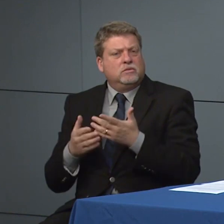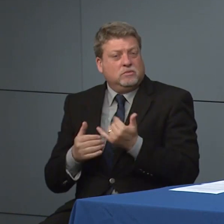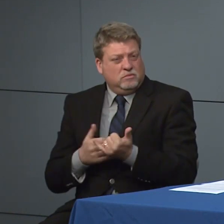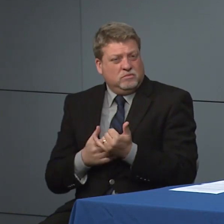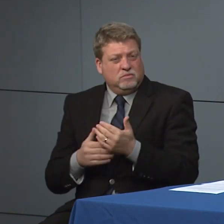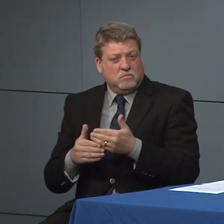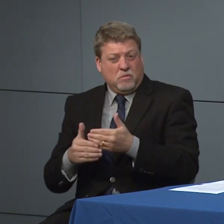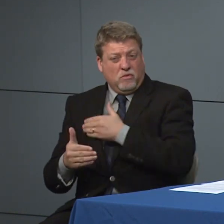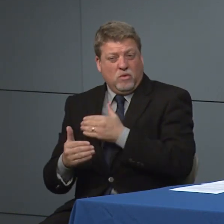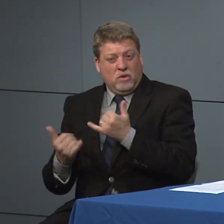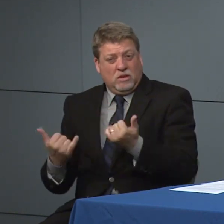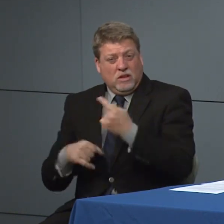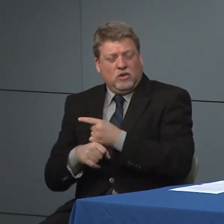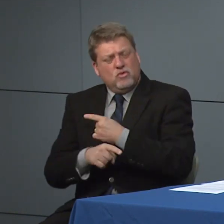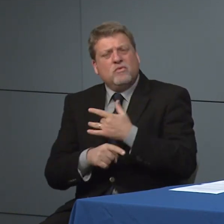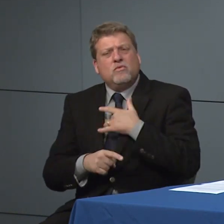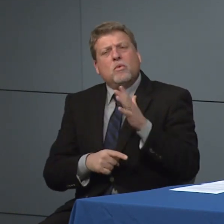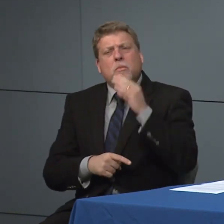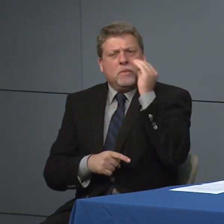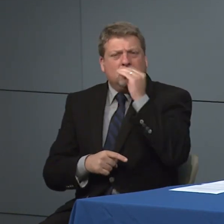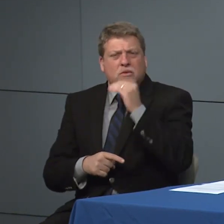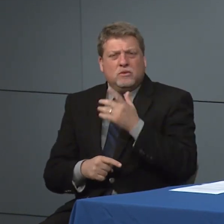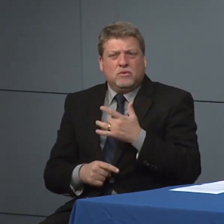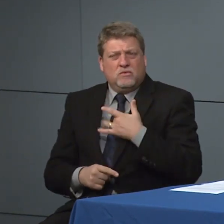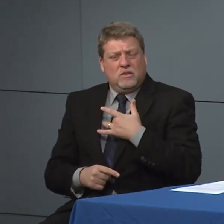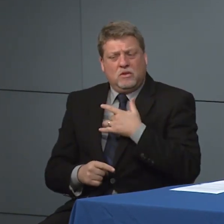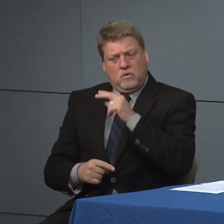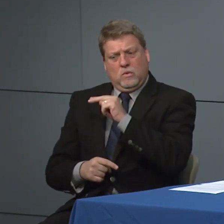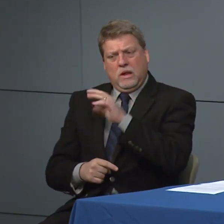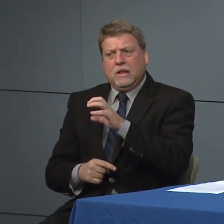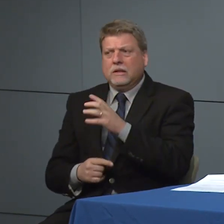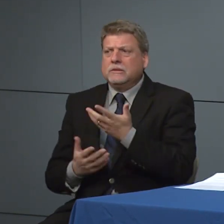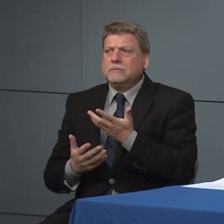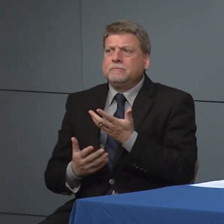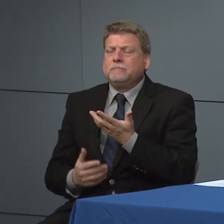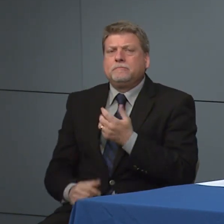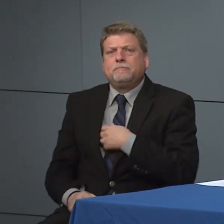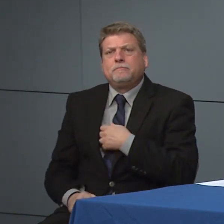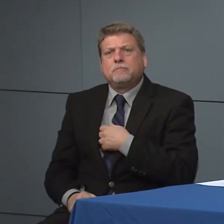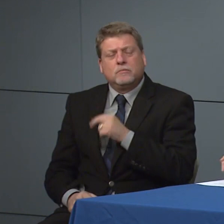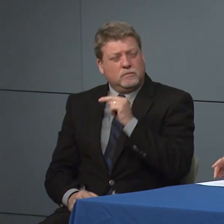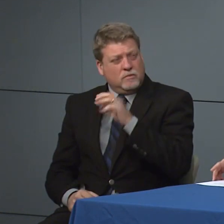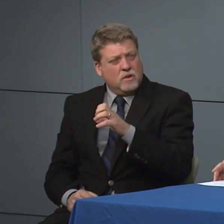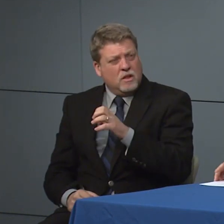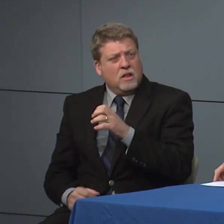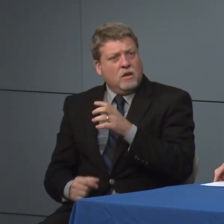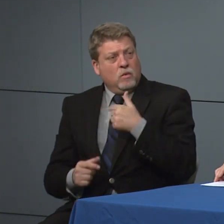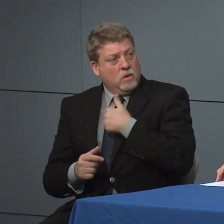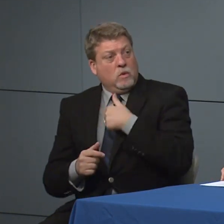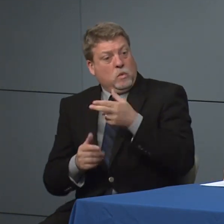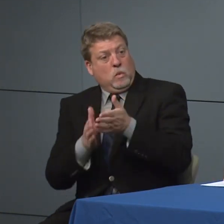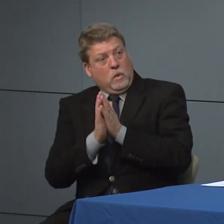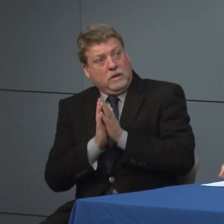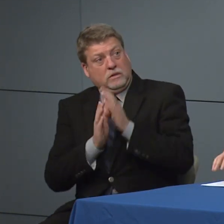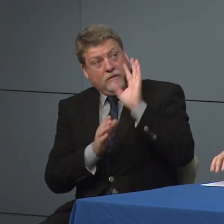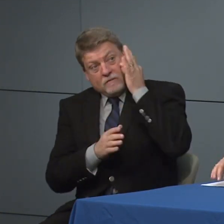Those are things that the federal got the Jeep that as a state. They've asked the federal government for an 8 year come